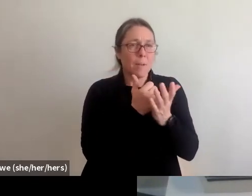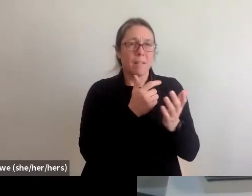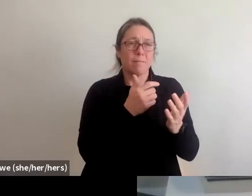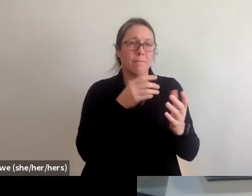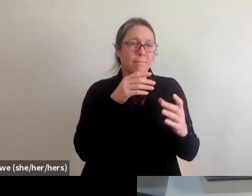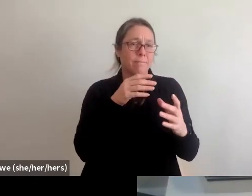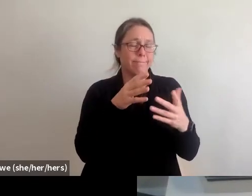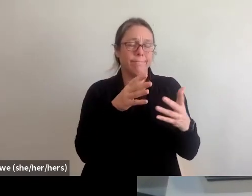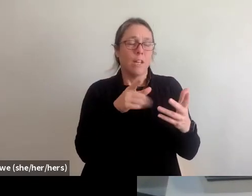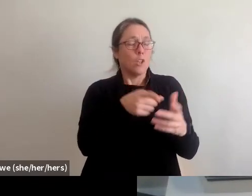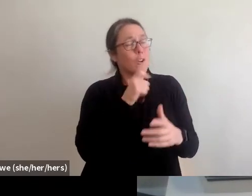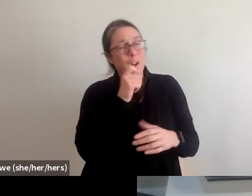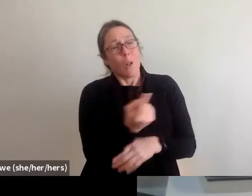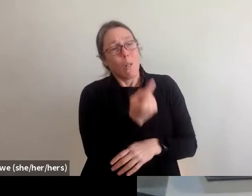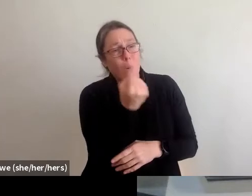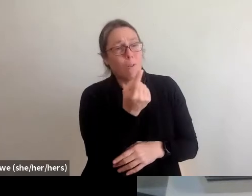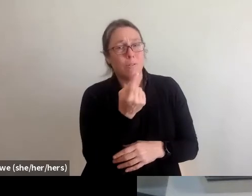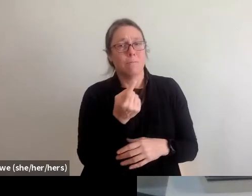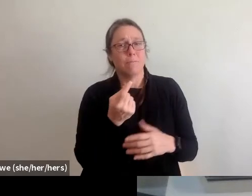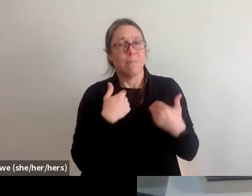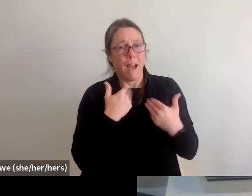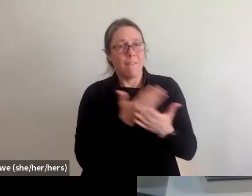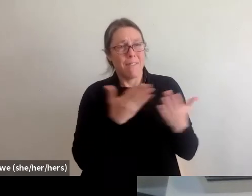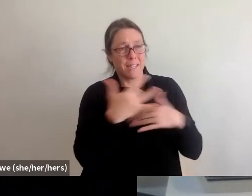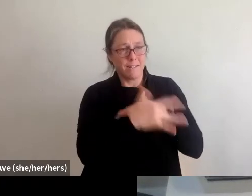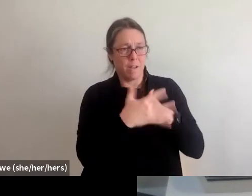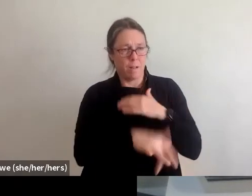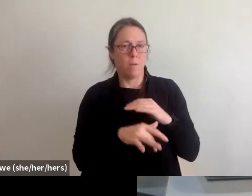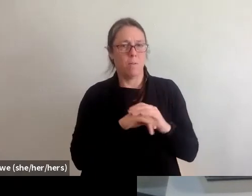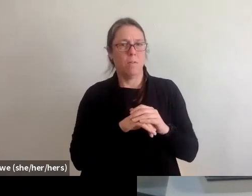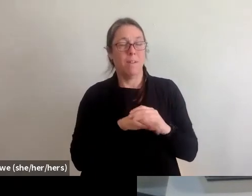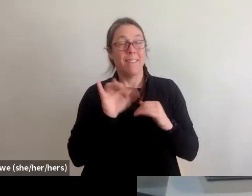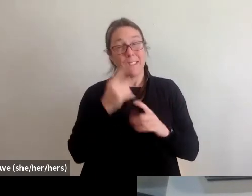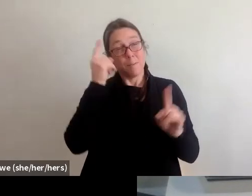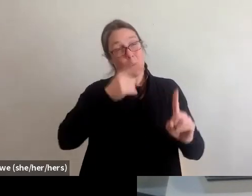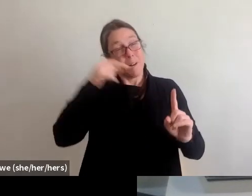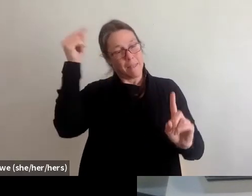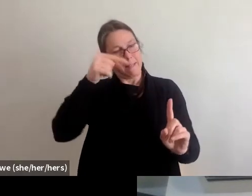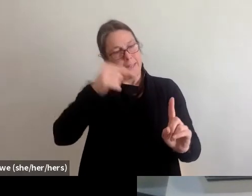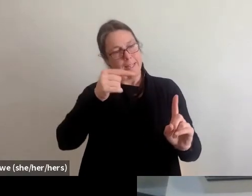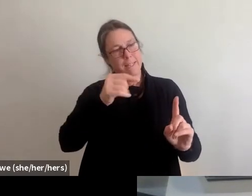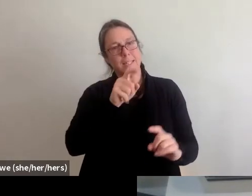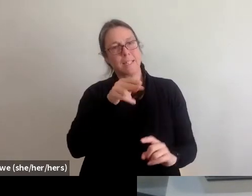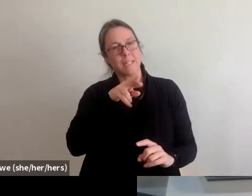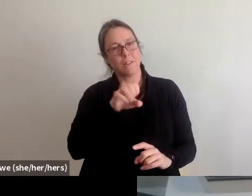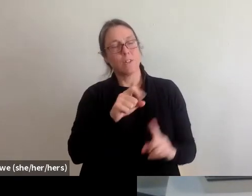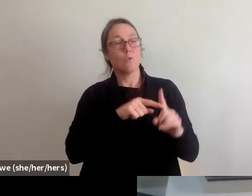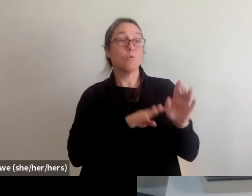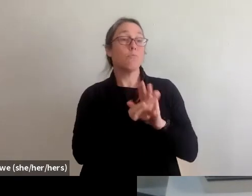There are things out there and that's kind of the whole point of this series is to help build that resiliency within communities at the local levels